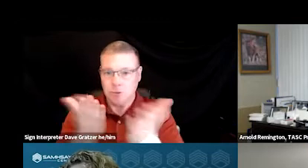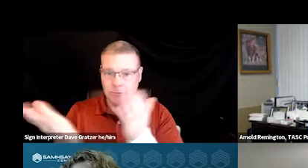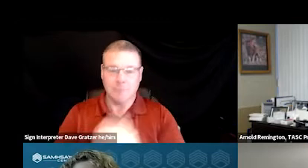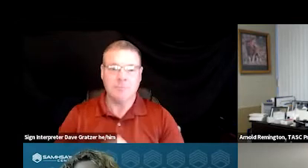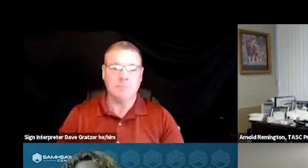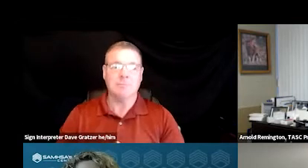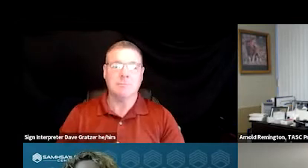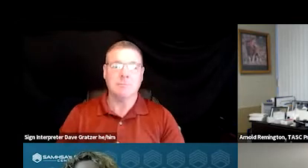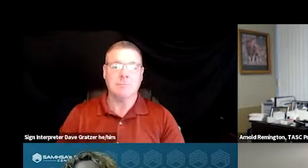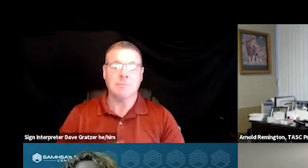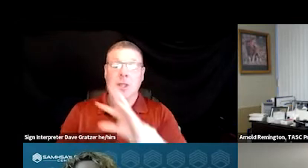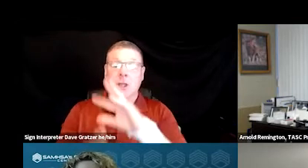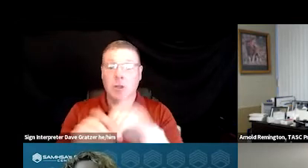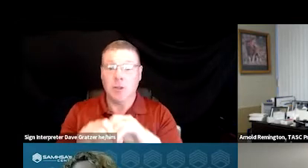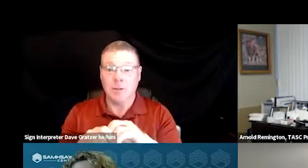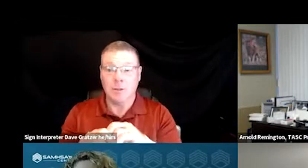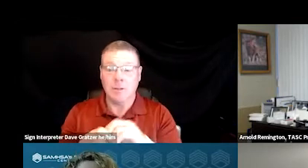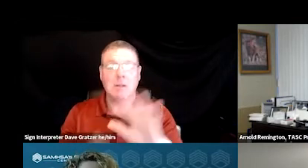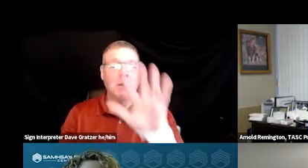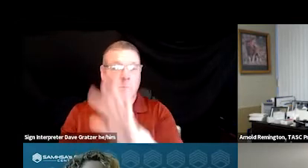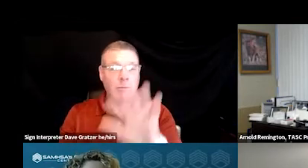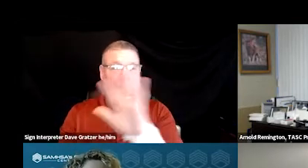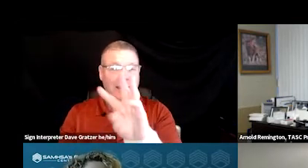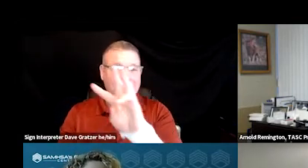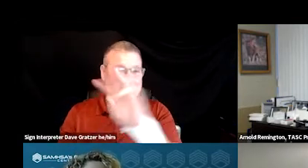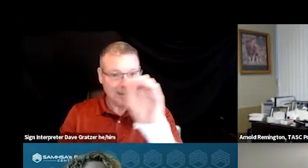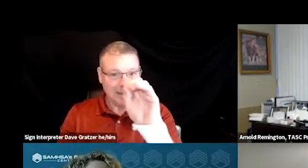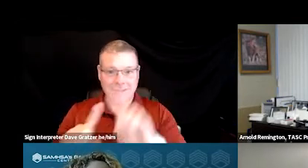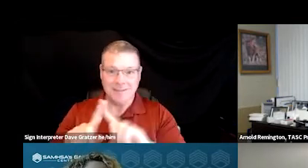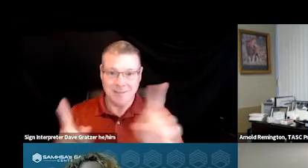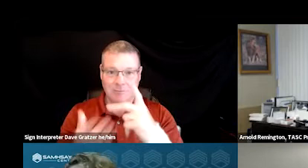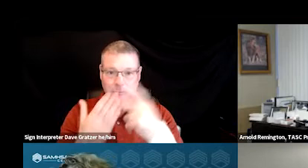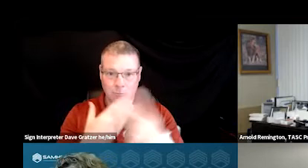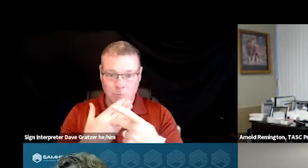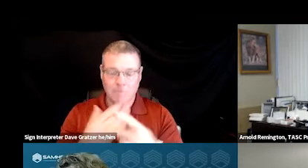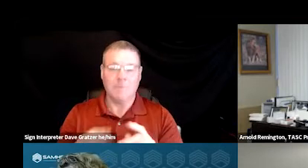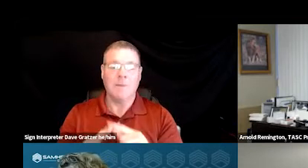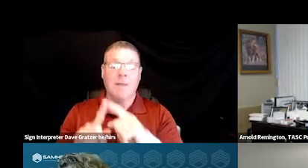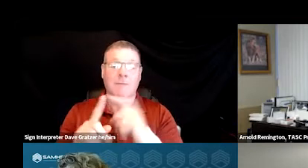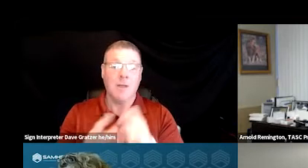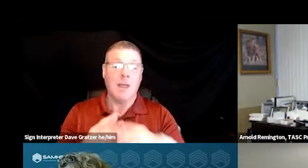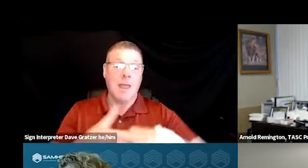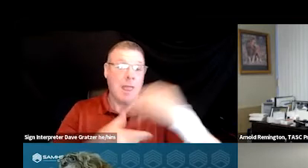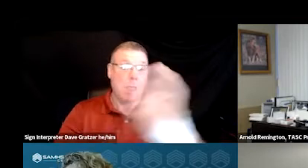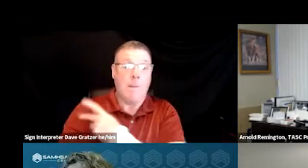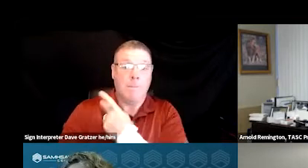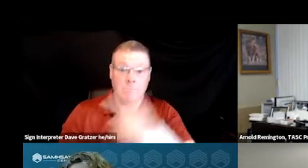including approximately 60 different programs ranging from outpatient mental health for adults